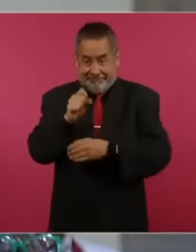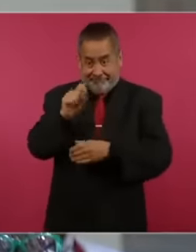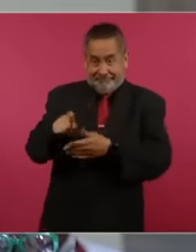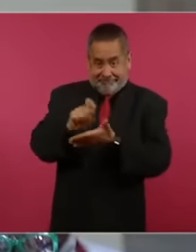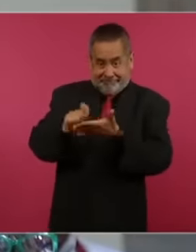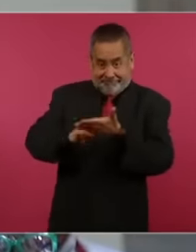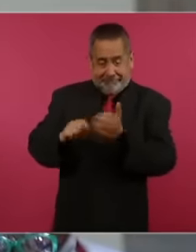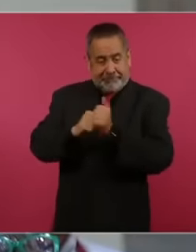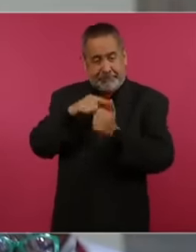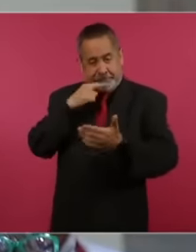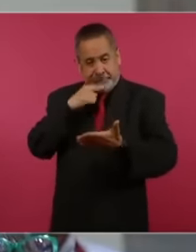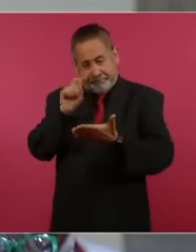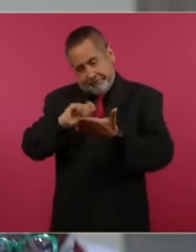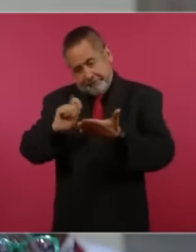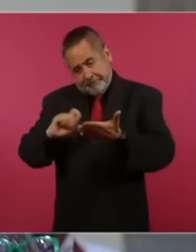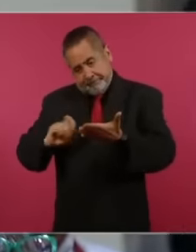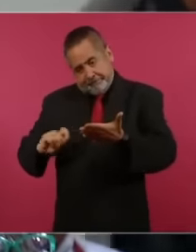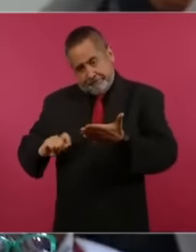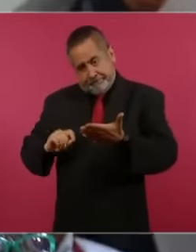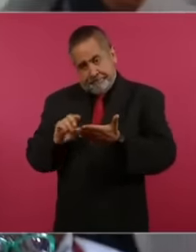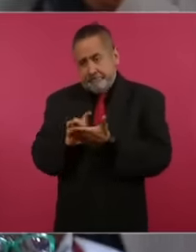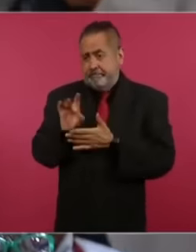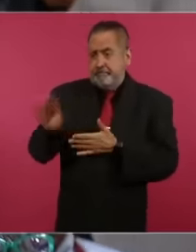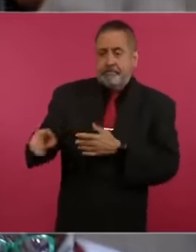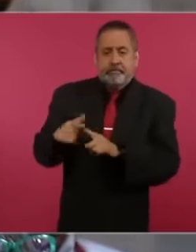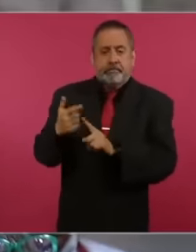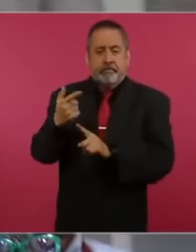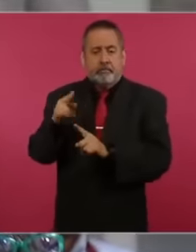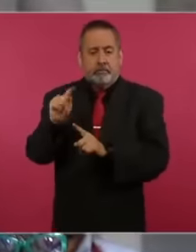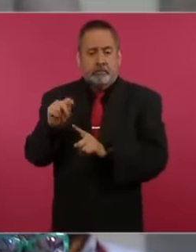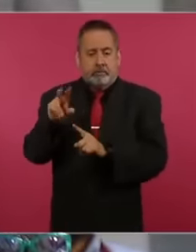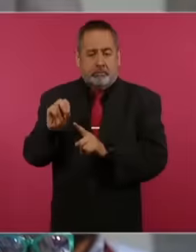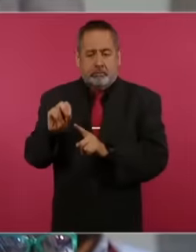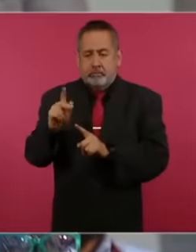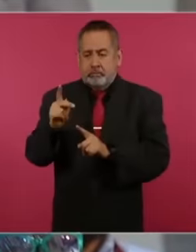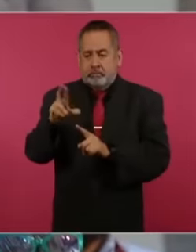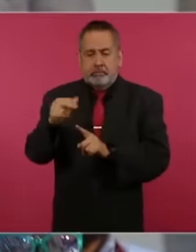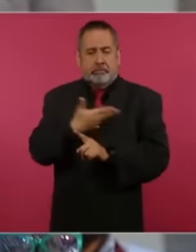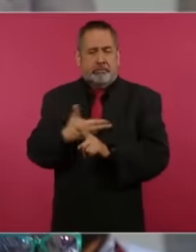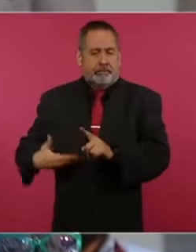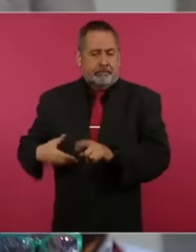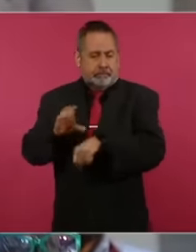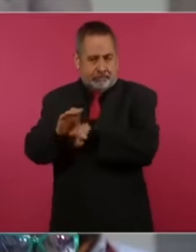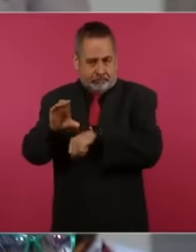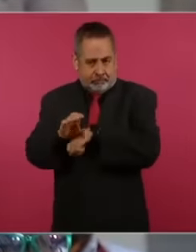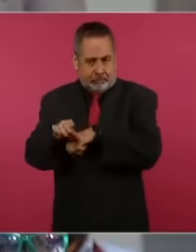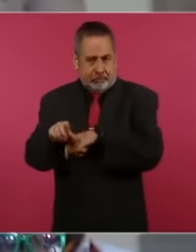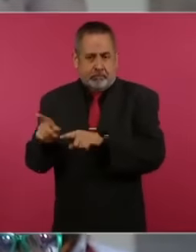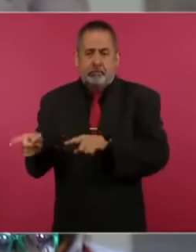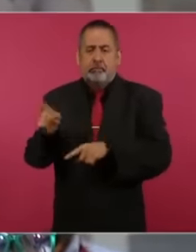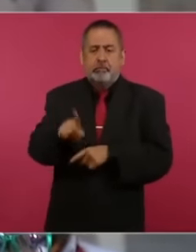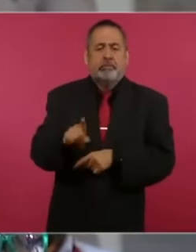pencils to Gustavo Petro the president of Colombia and Luis Ignacio Lula da Silva the president of